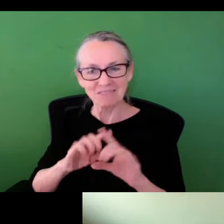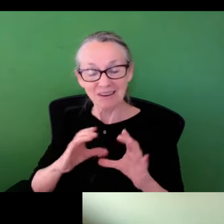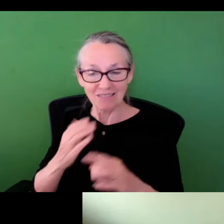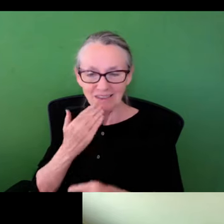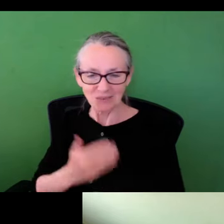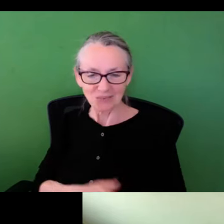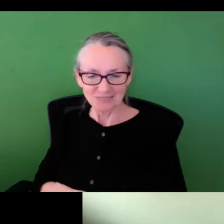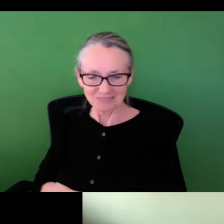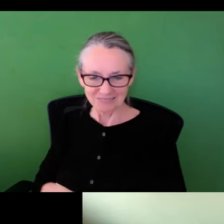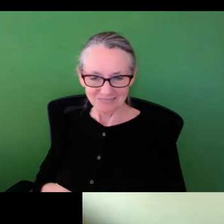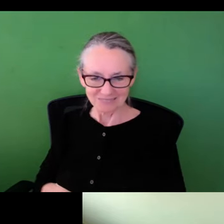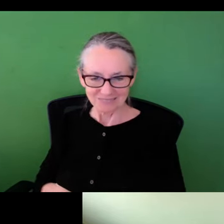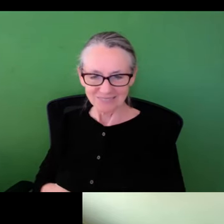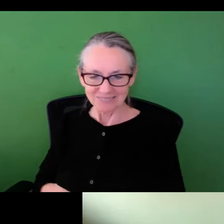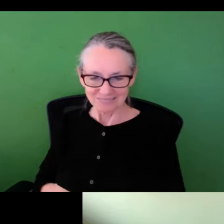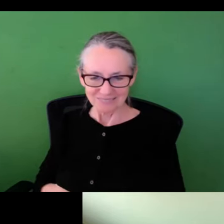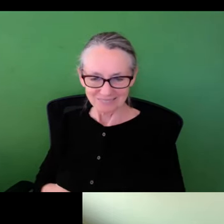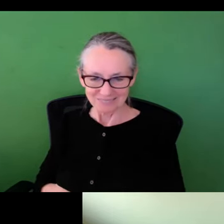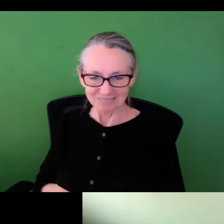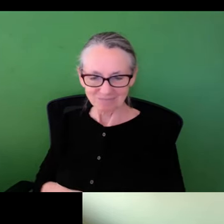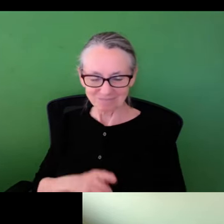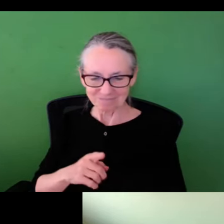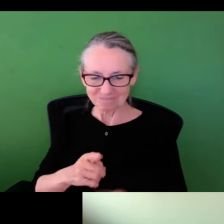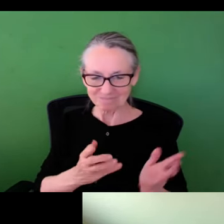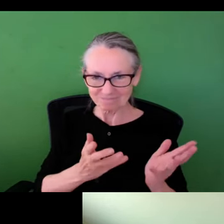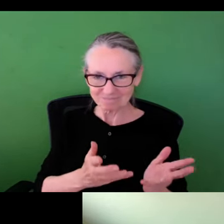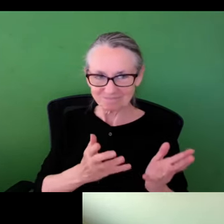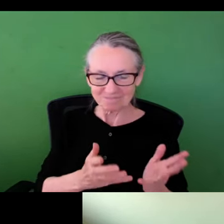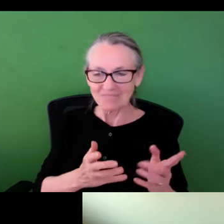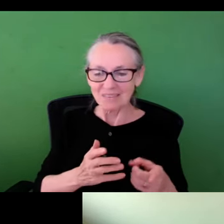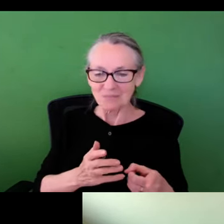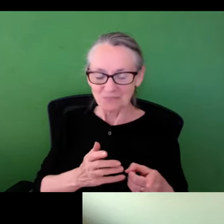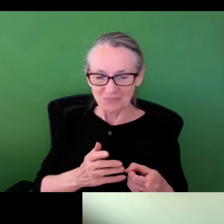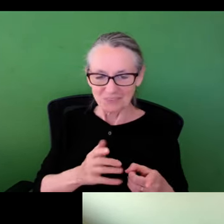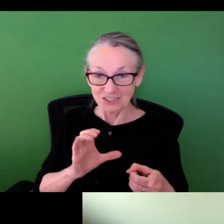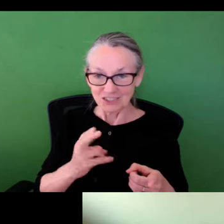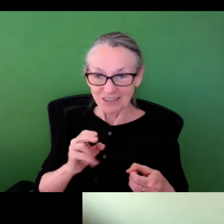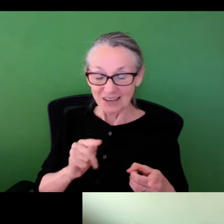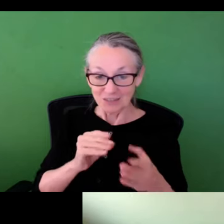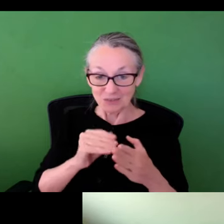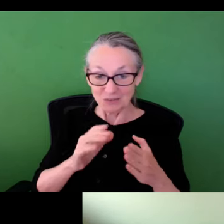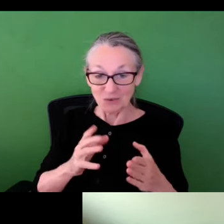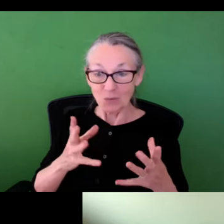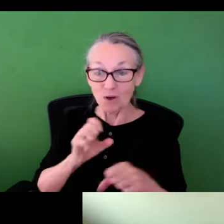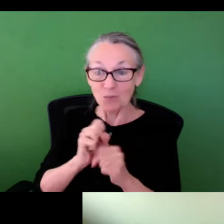what the weights look like across these different categories. Thank you. >> SUNSHINE MENEZES: There has been some chatter in